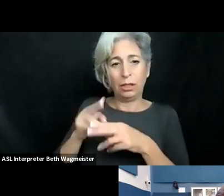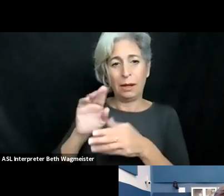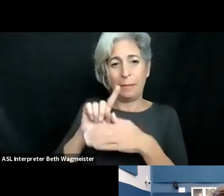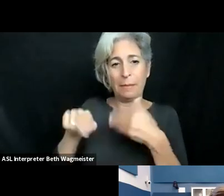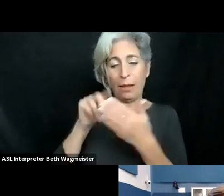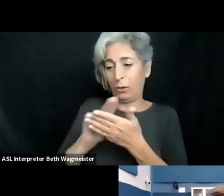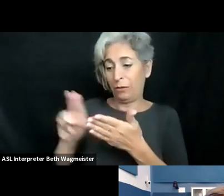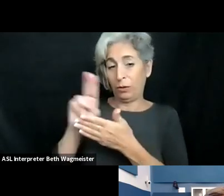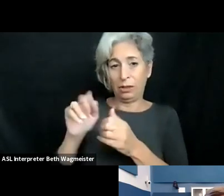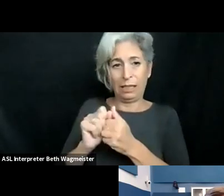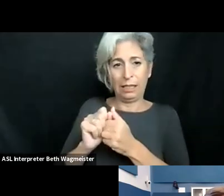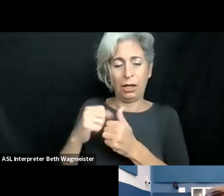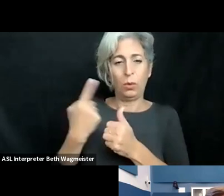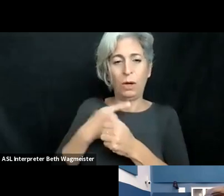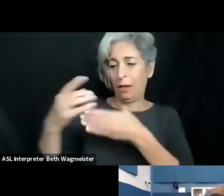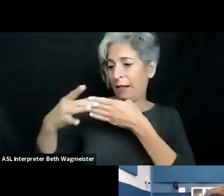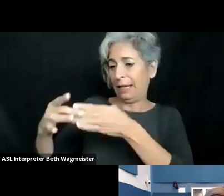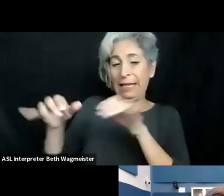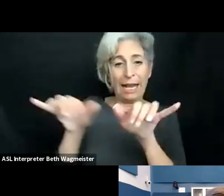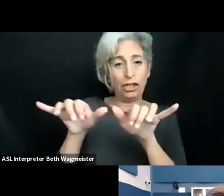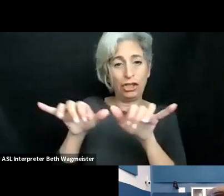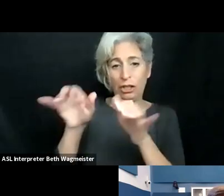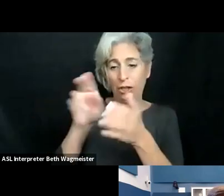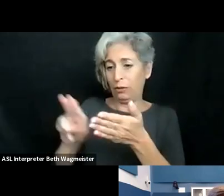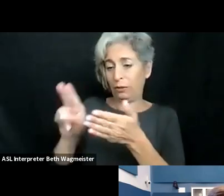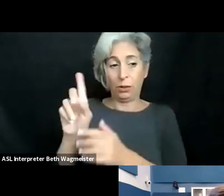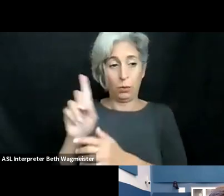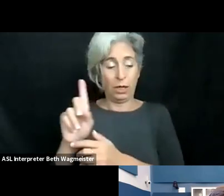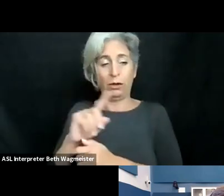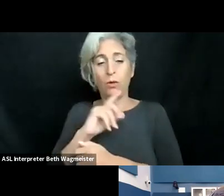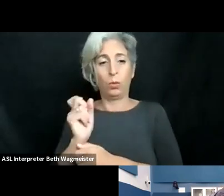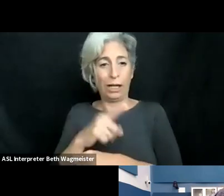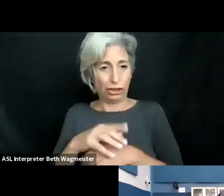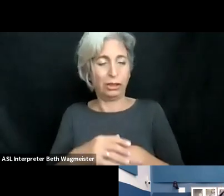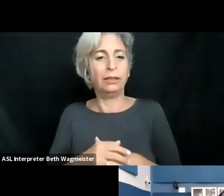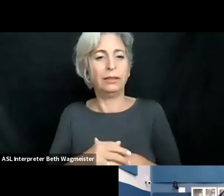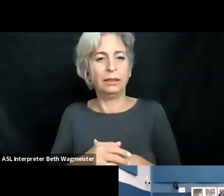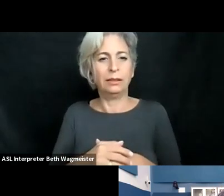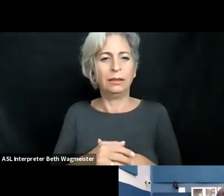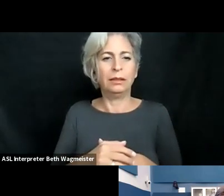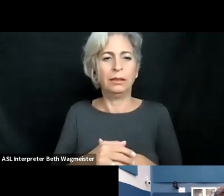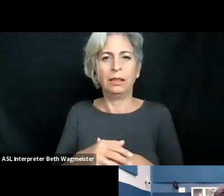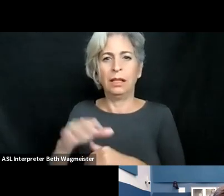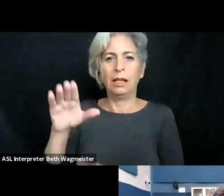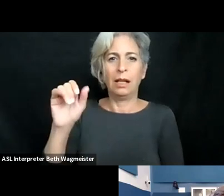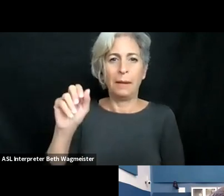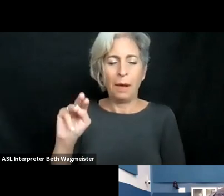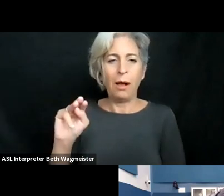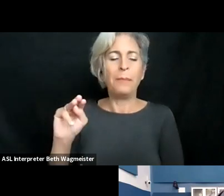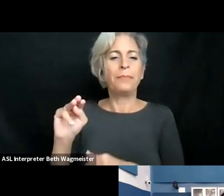to dear colleagues. If you don't mind, I would say a few words about our university. We are one of the leading engineering